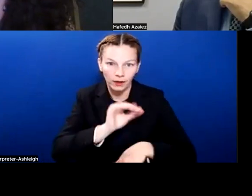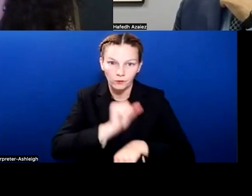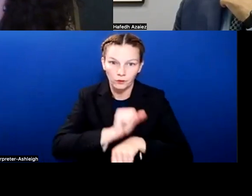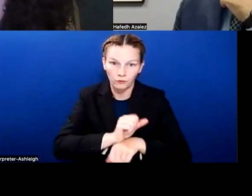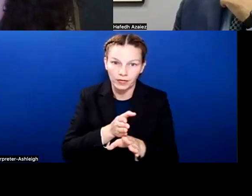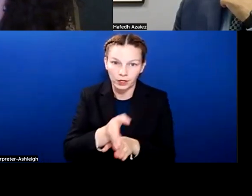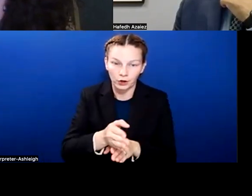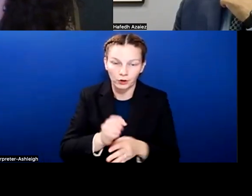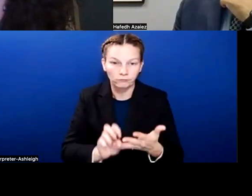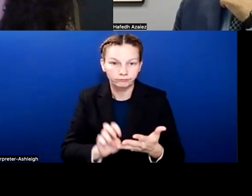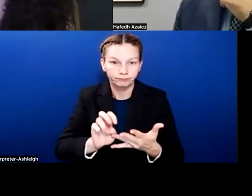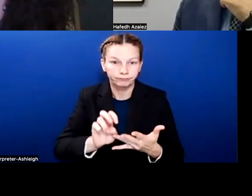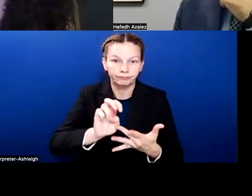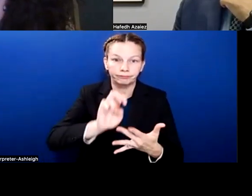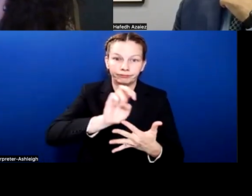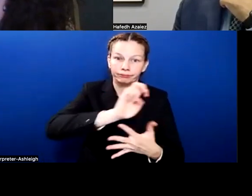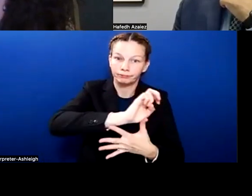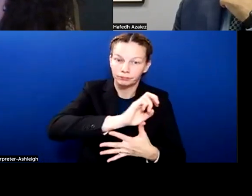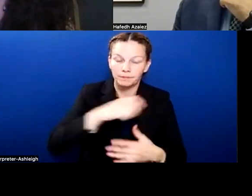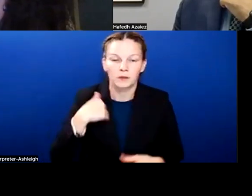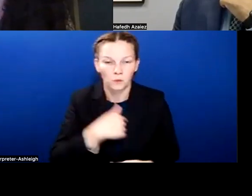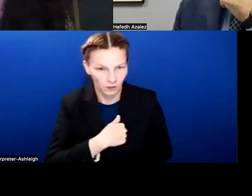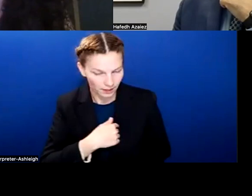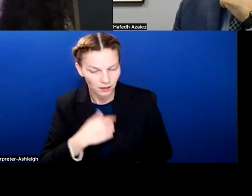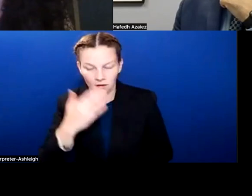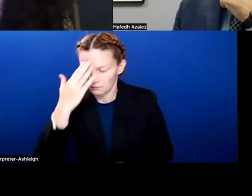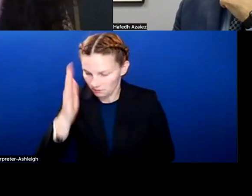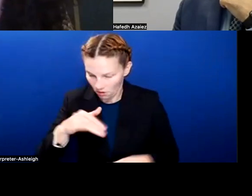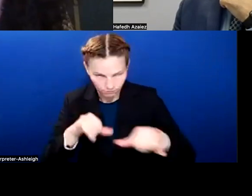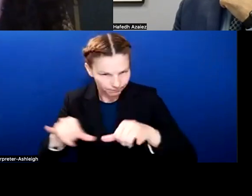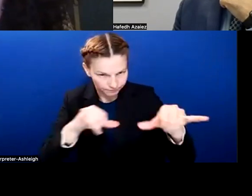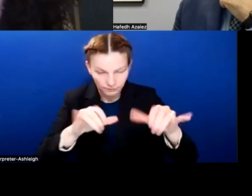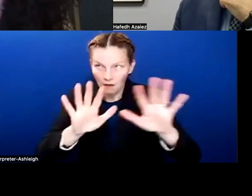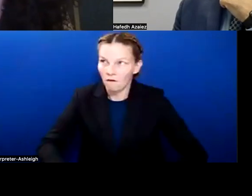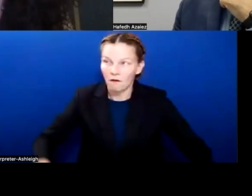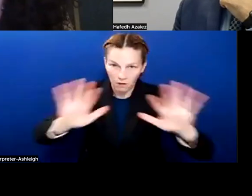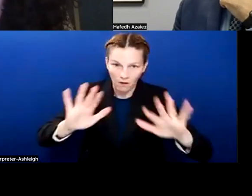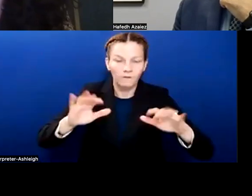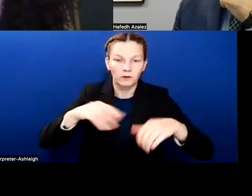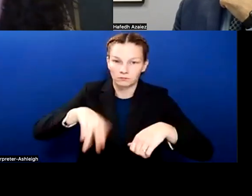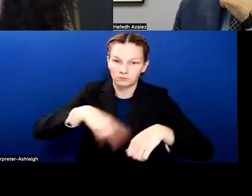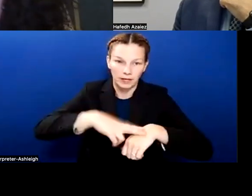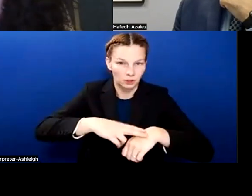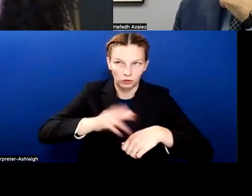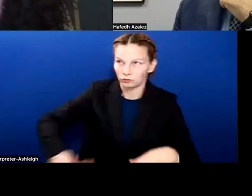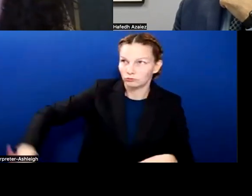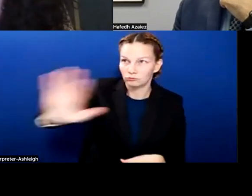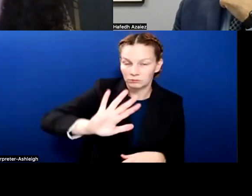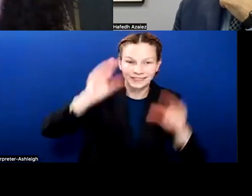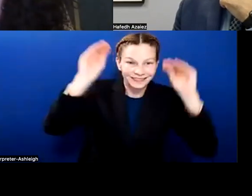and heard how there is a national teacher shortage. And so we were not (audio cuts out)